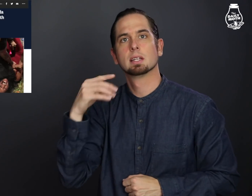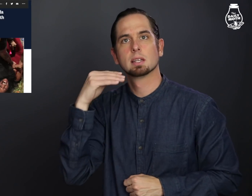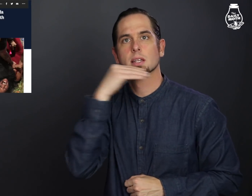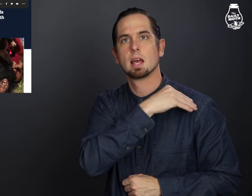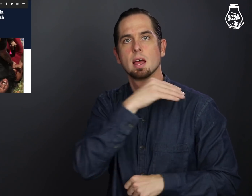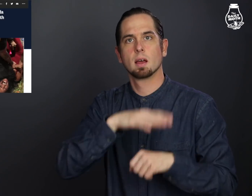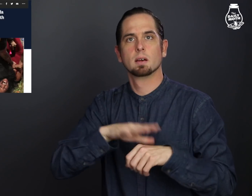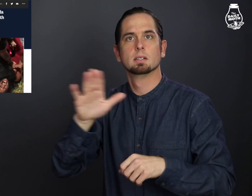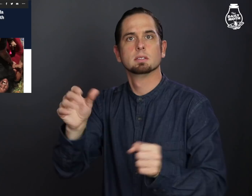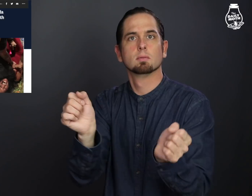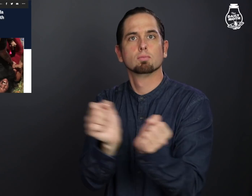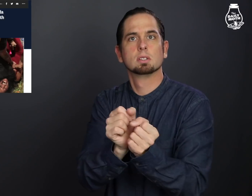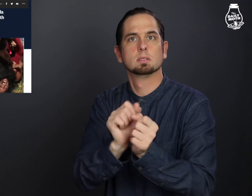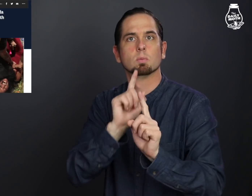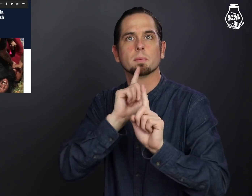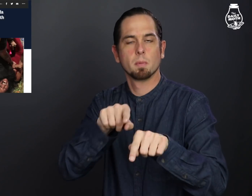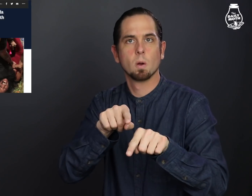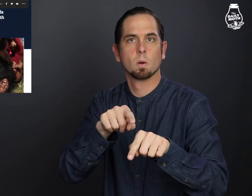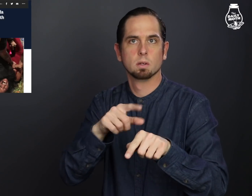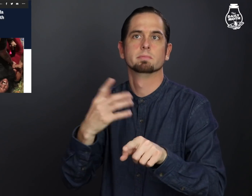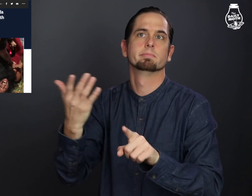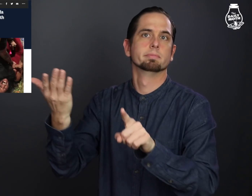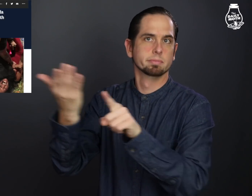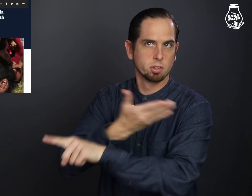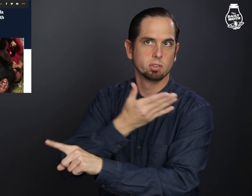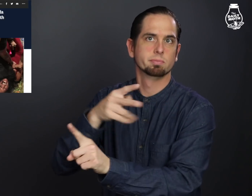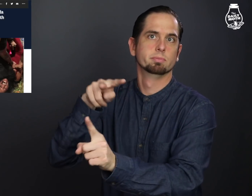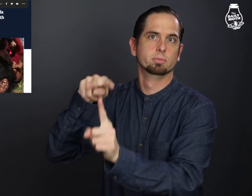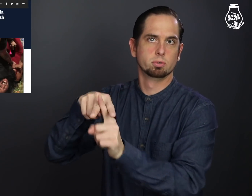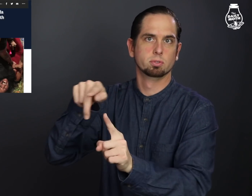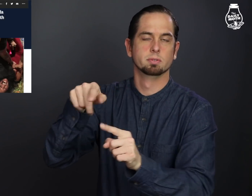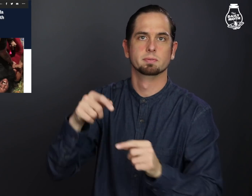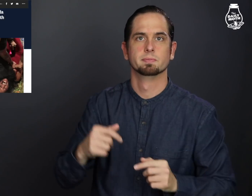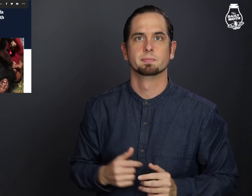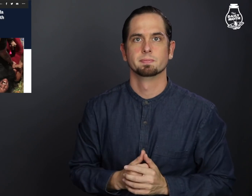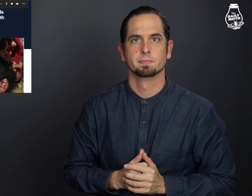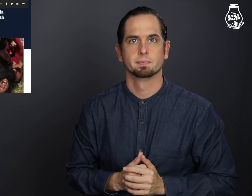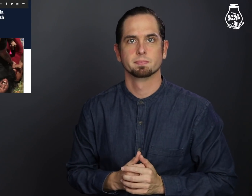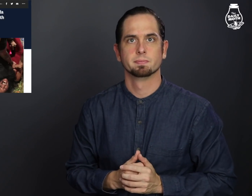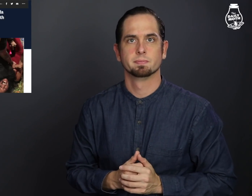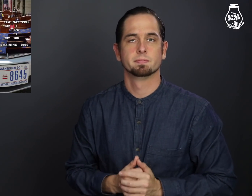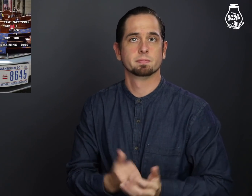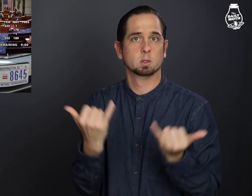and lied on his arrest report.